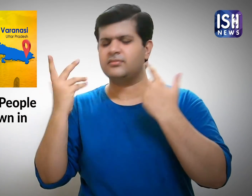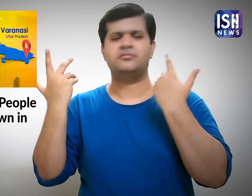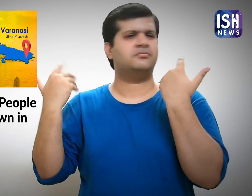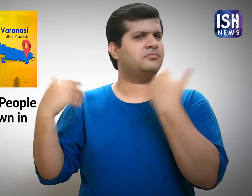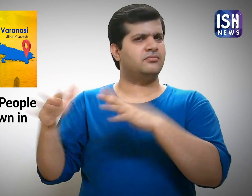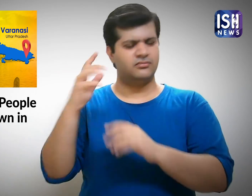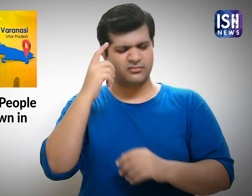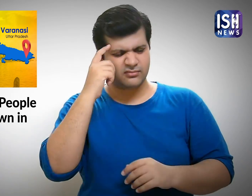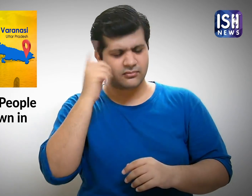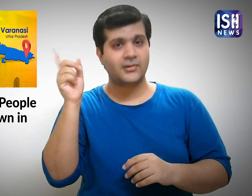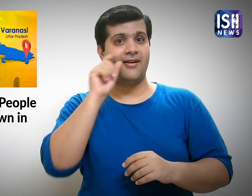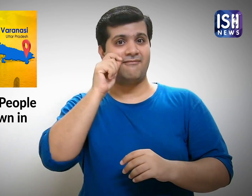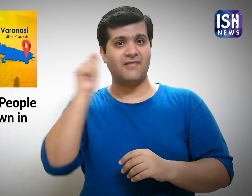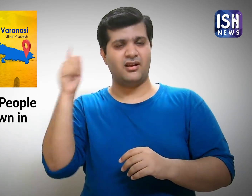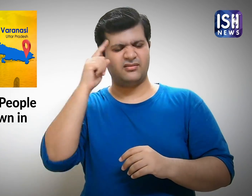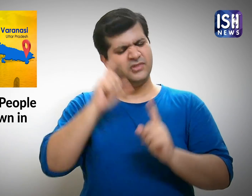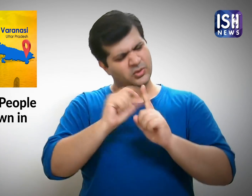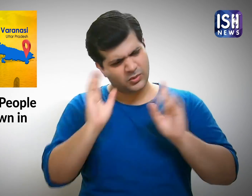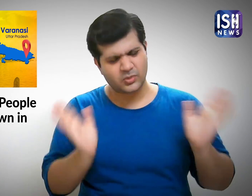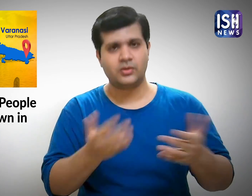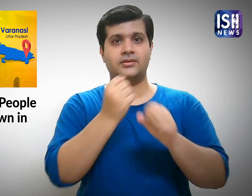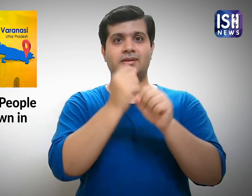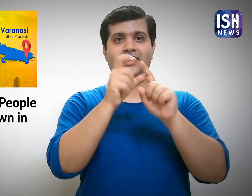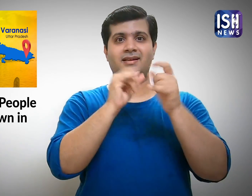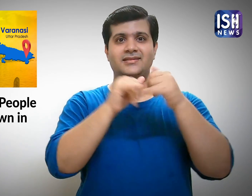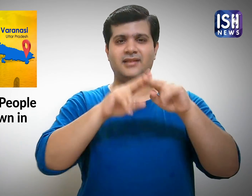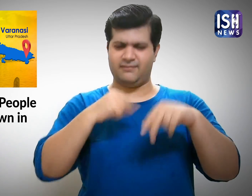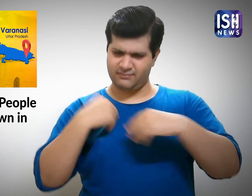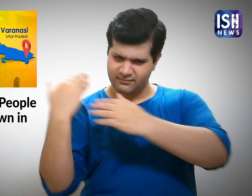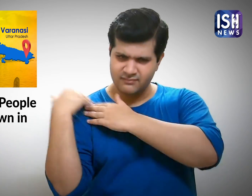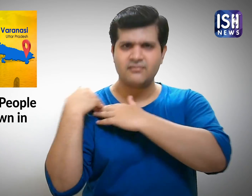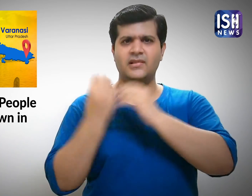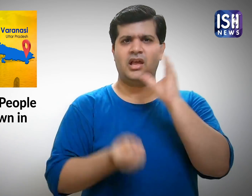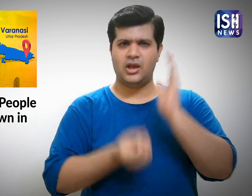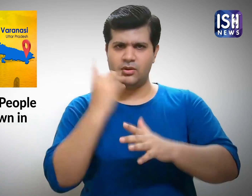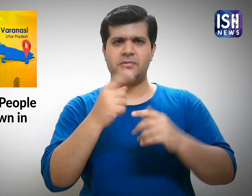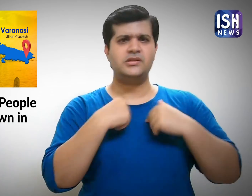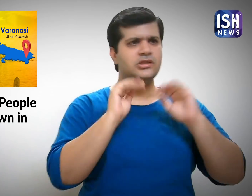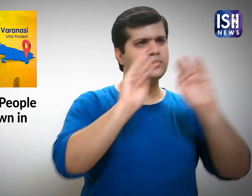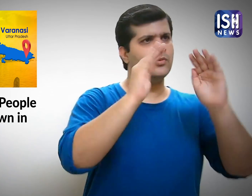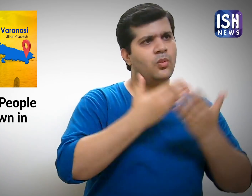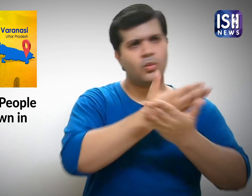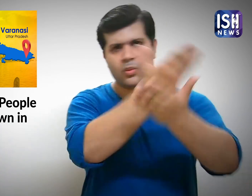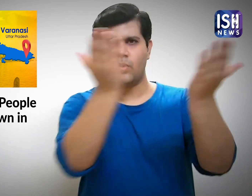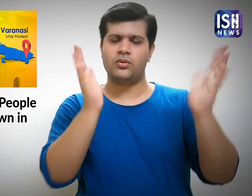He then decided that GDSF would help to support such individuals.